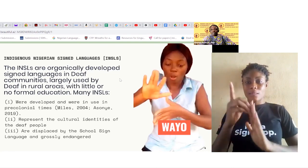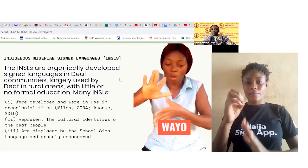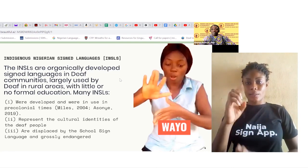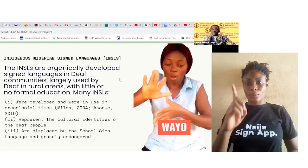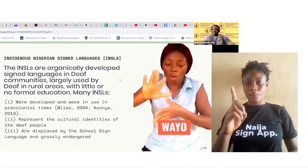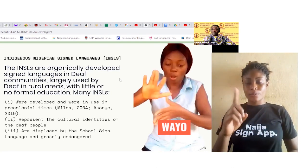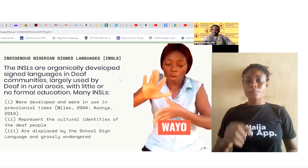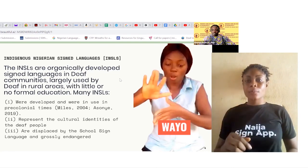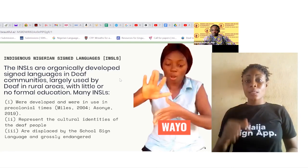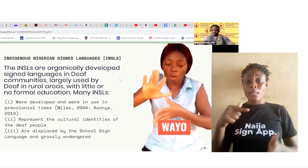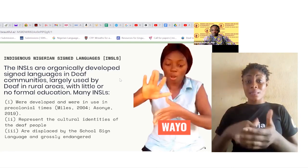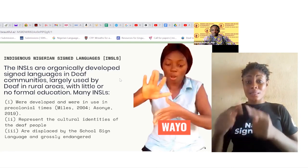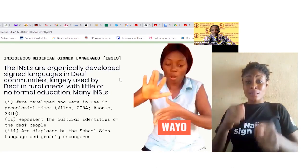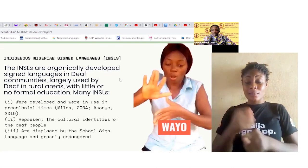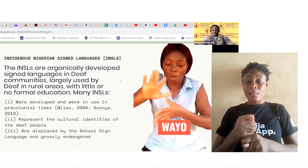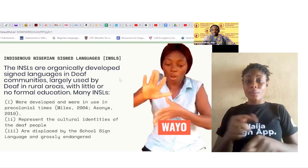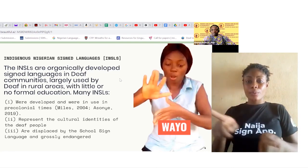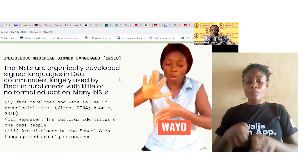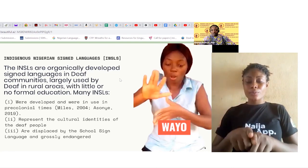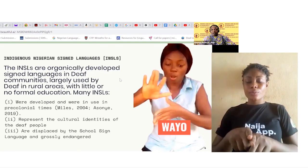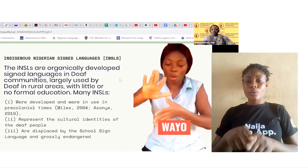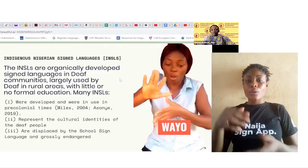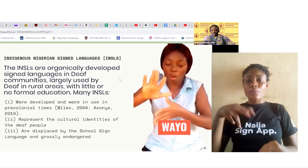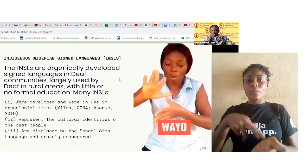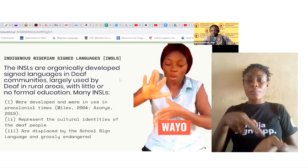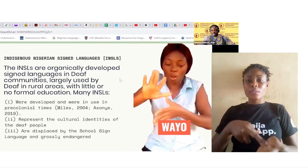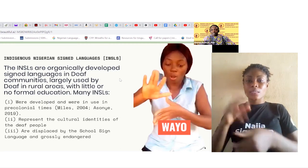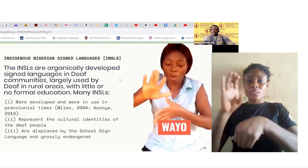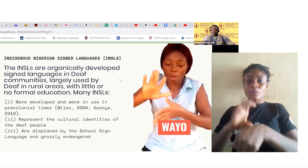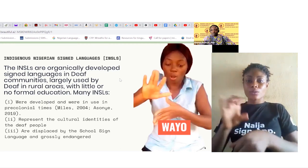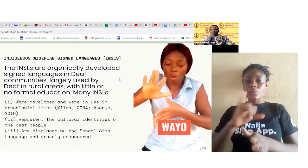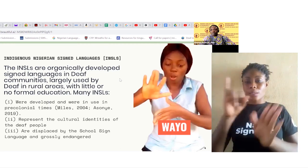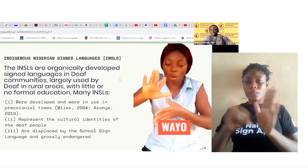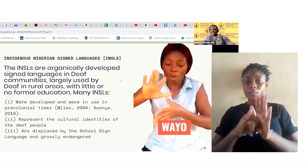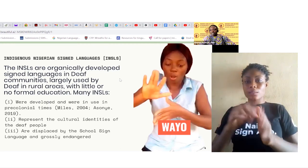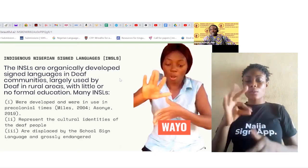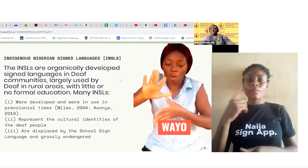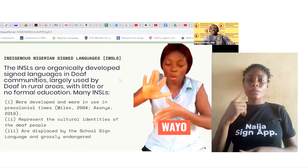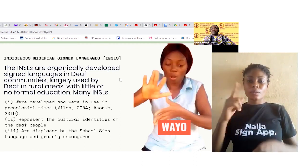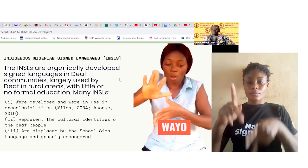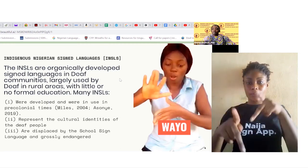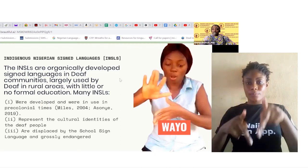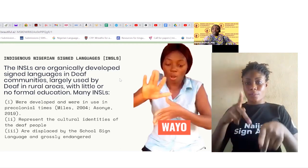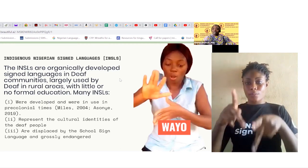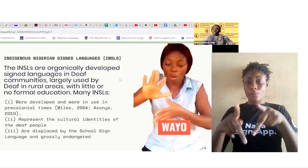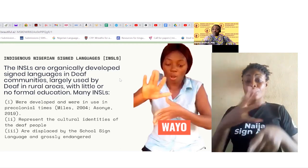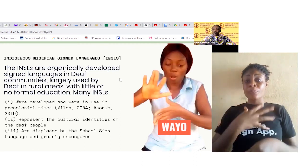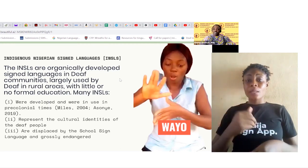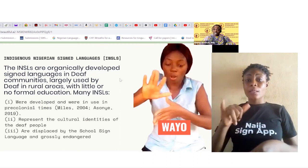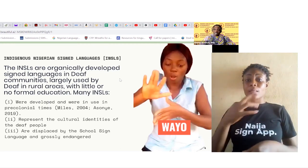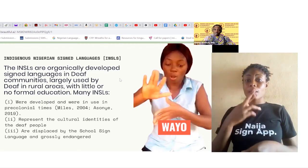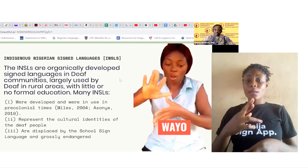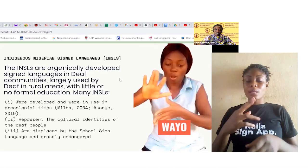of the deaf people and they are displaced they are being displaced by the School Sign Language